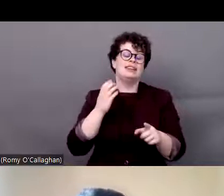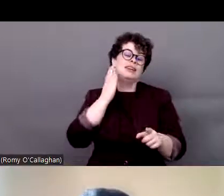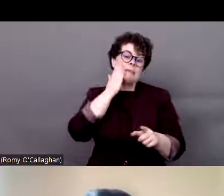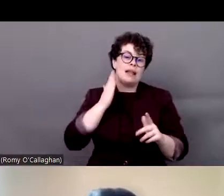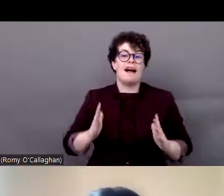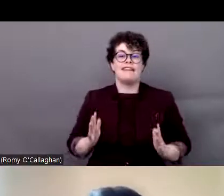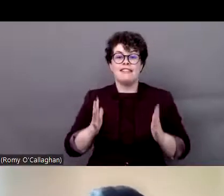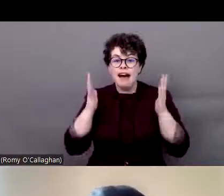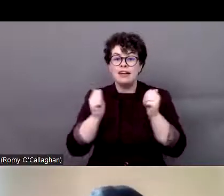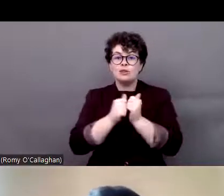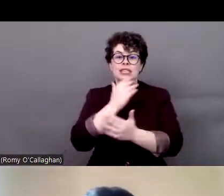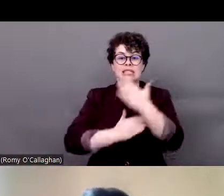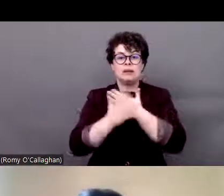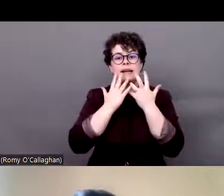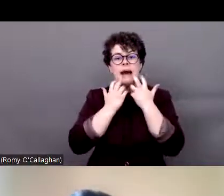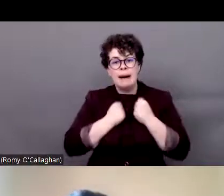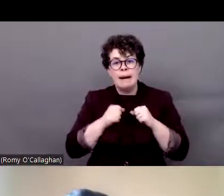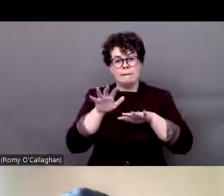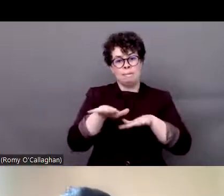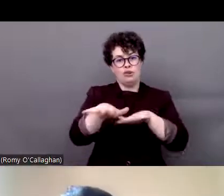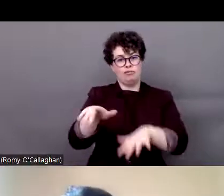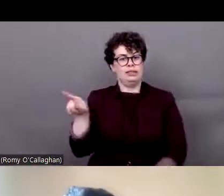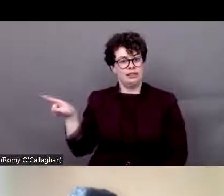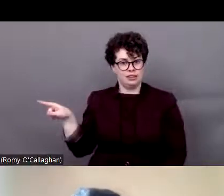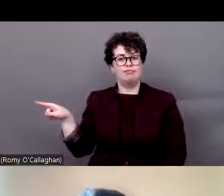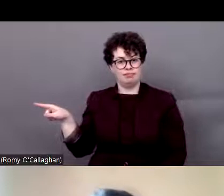with disability matter movement, it is a movement that originated during the